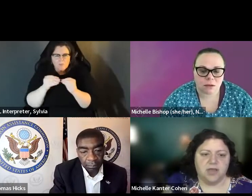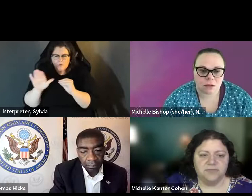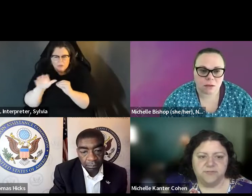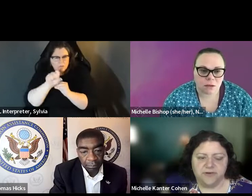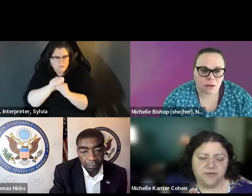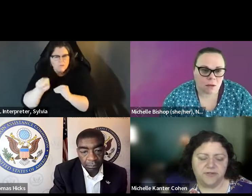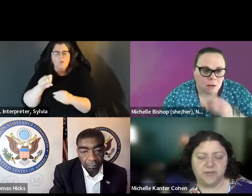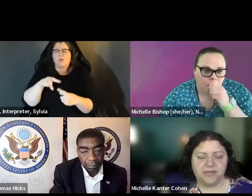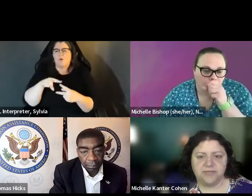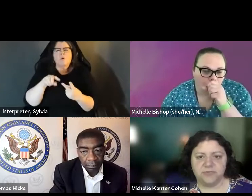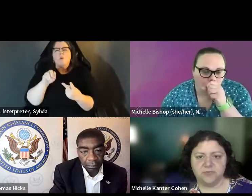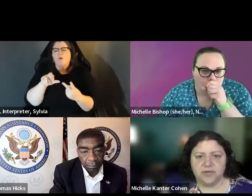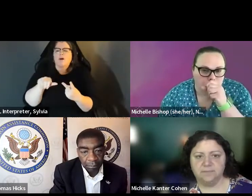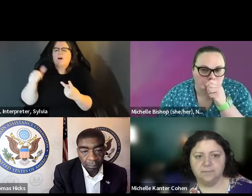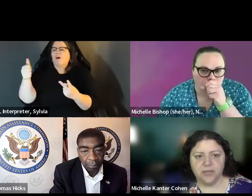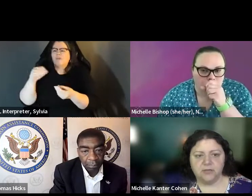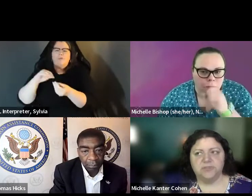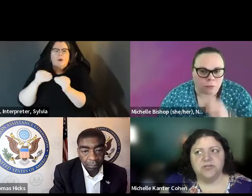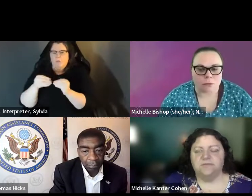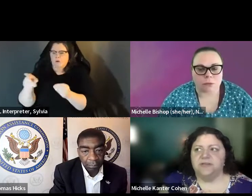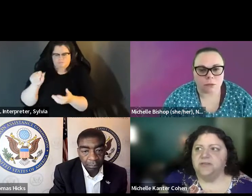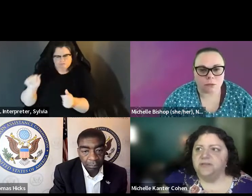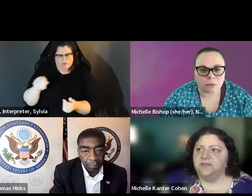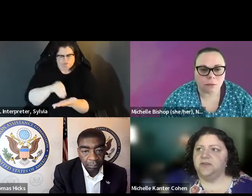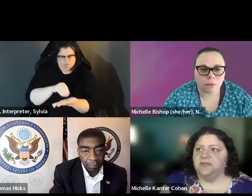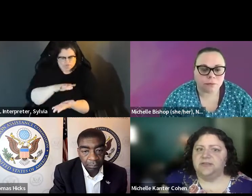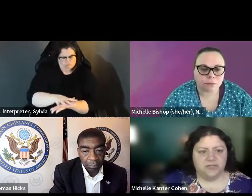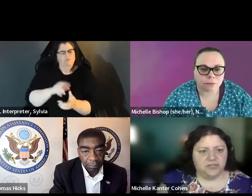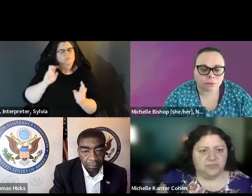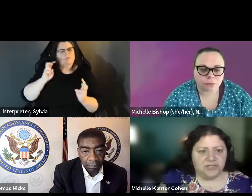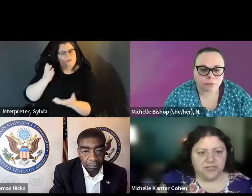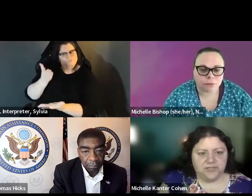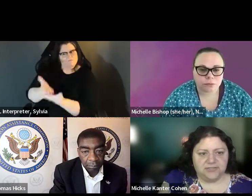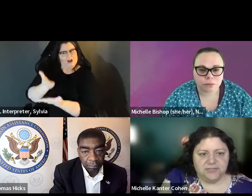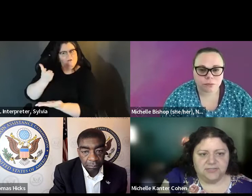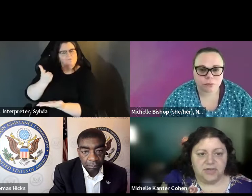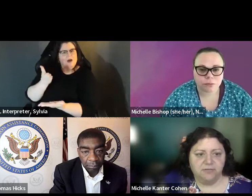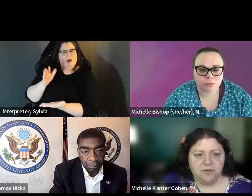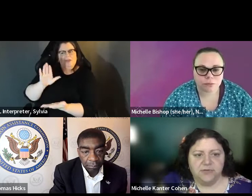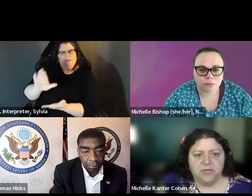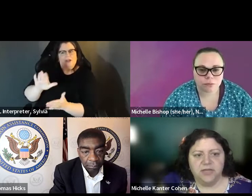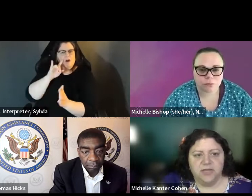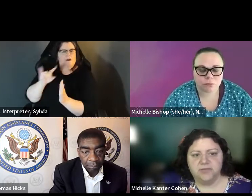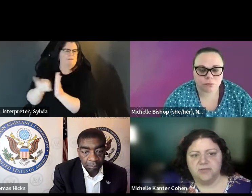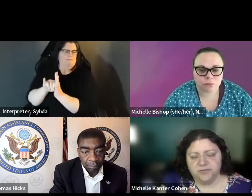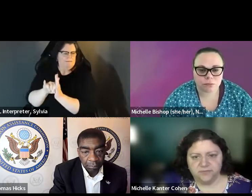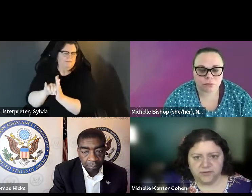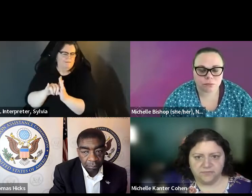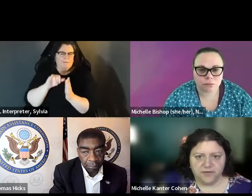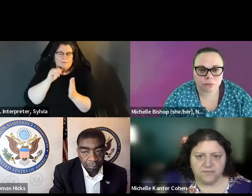're including their last four digits of their social security number or other number to vir fie their ballot there are states that have other methods of verifying the The ballot is being submitted by that voter that can include, their including their last 4 digits of their social security number or other other number, to verify their ballot so shouldn't feel you know like